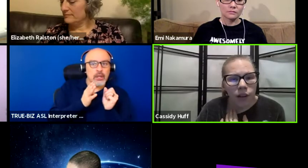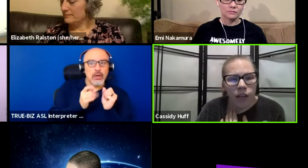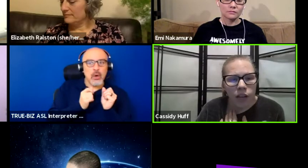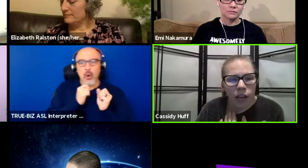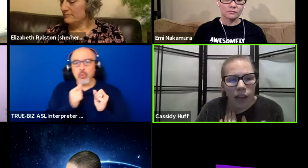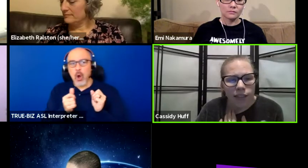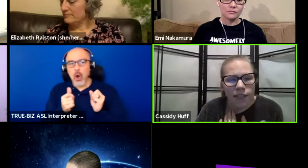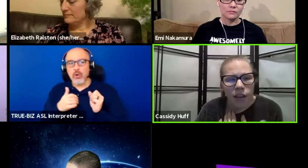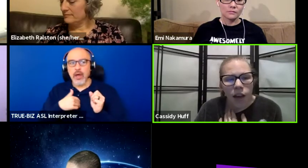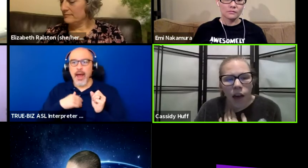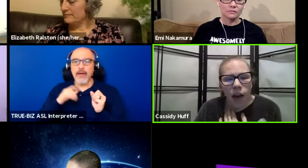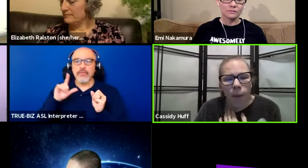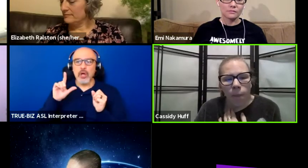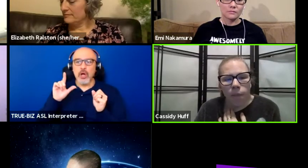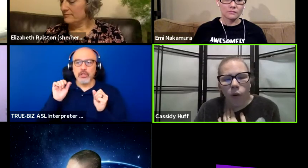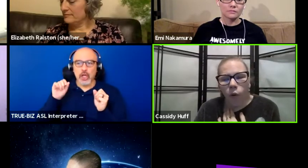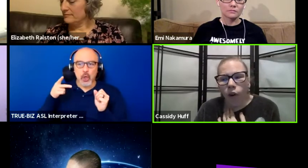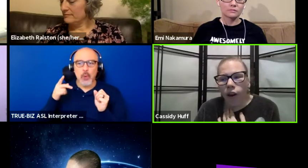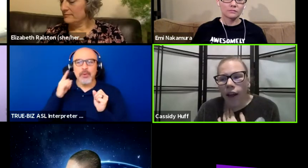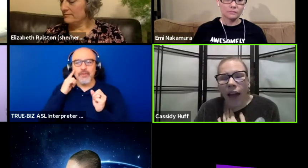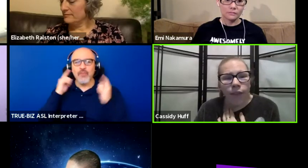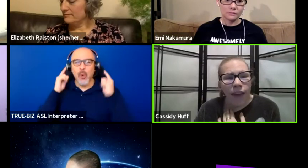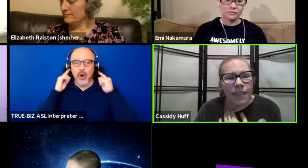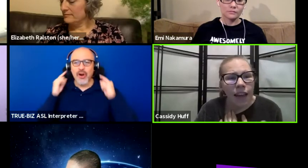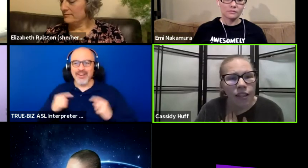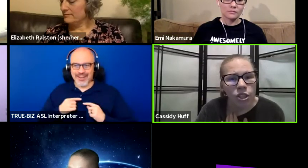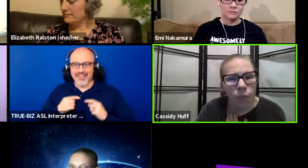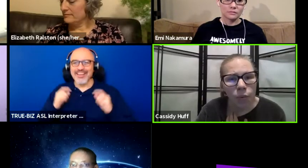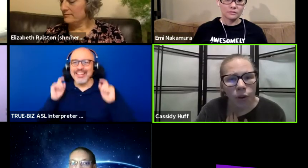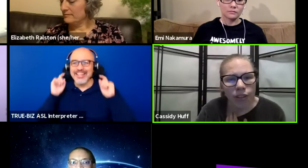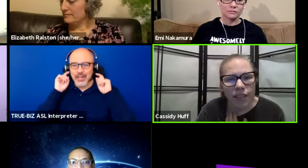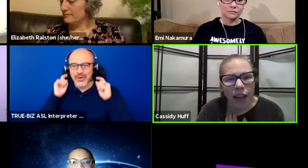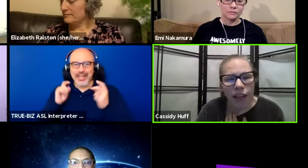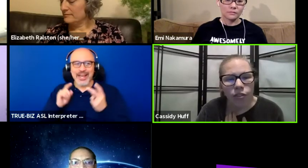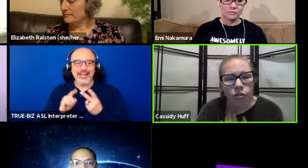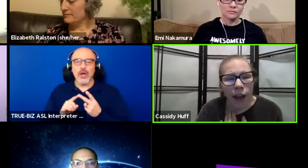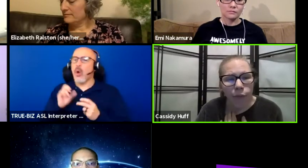for hearing aids or have ASL interpreters that travel